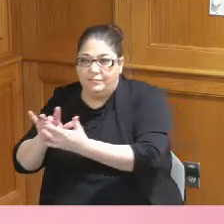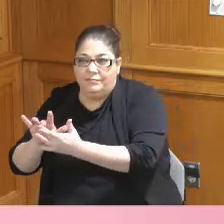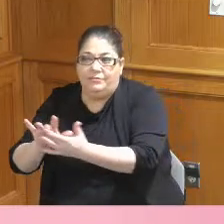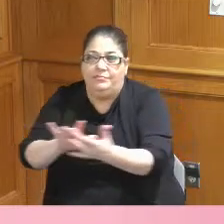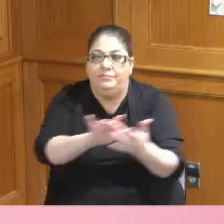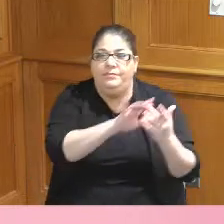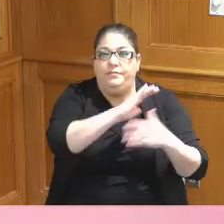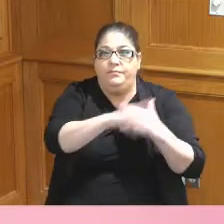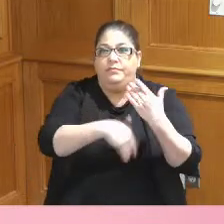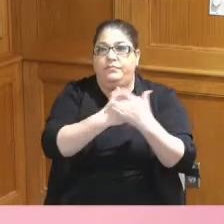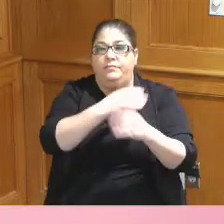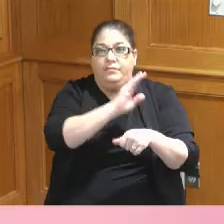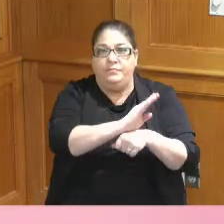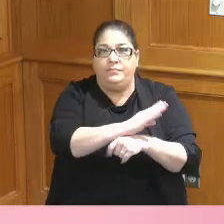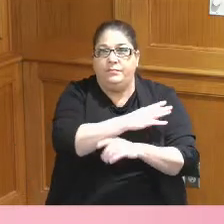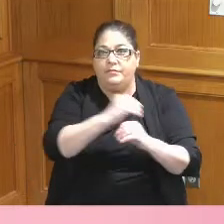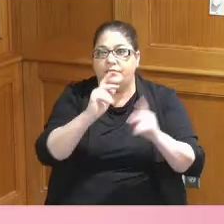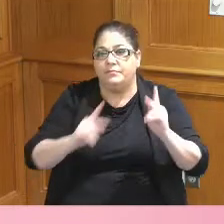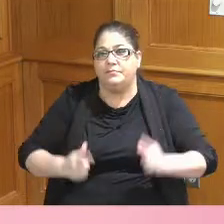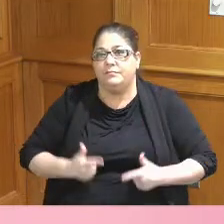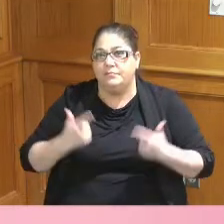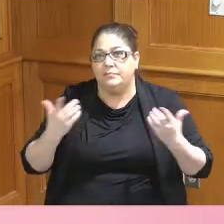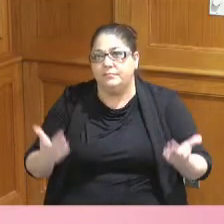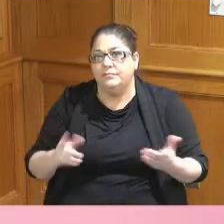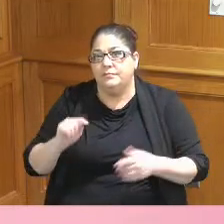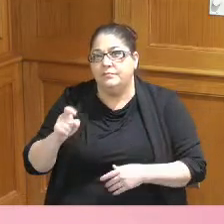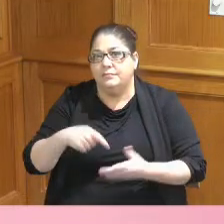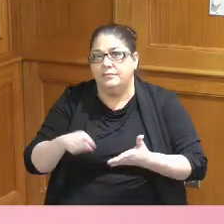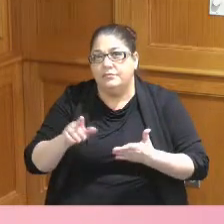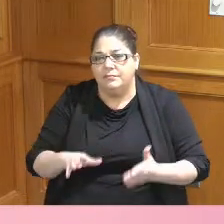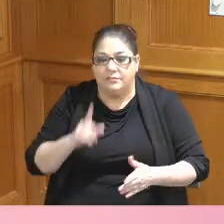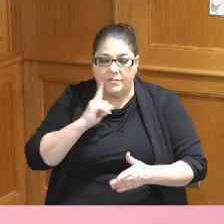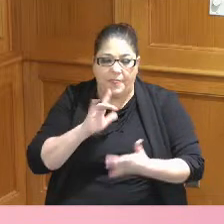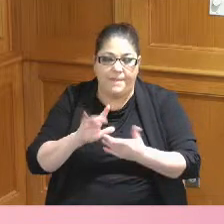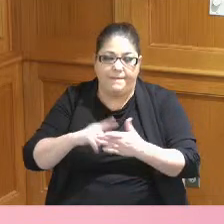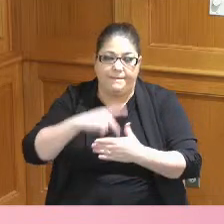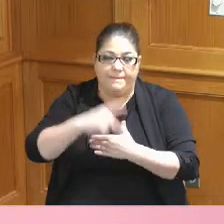the businesses in Hamilton County with our programs and so we went through this process